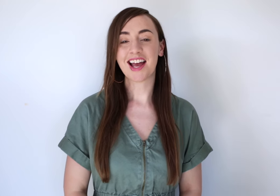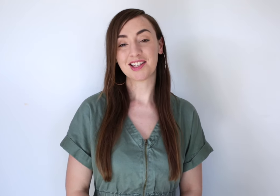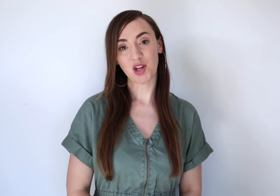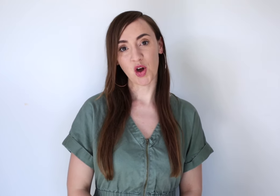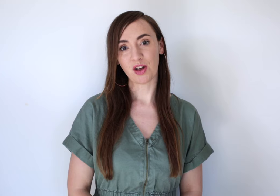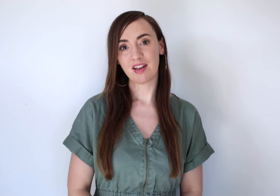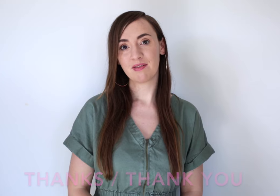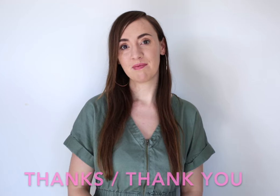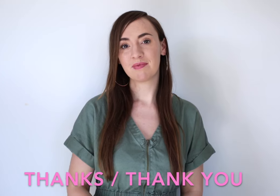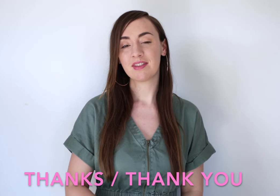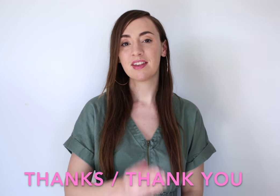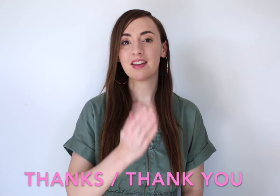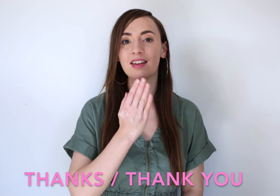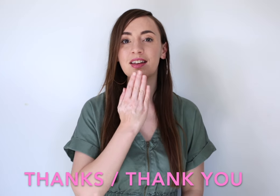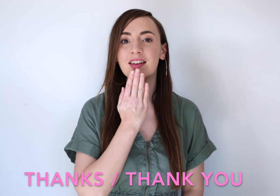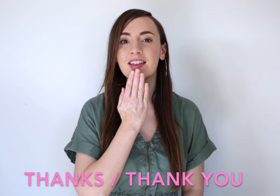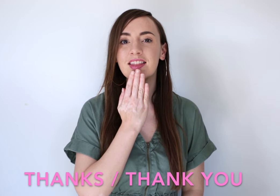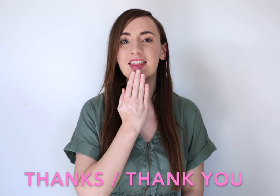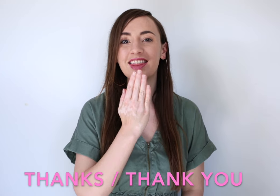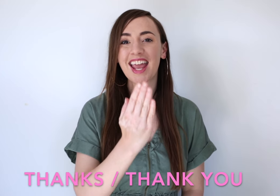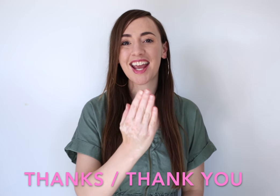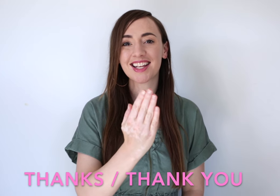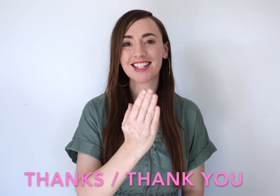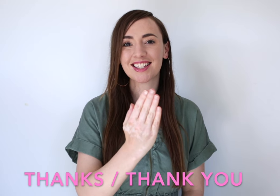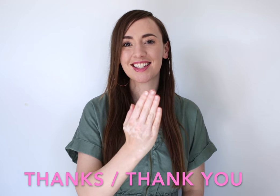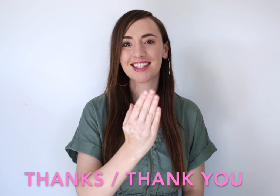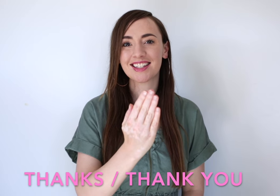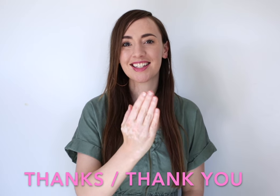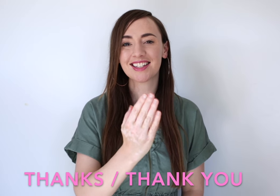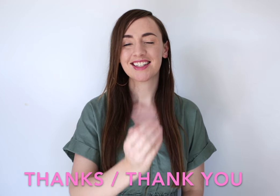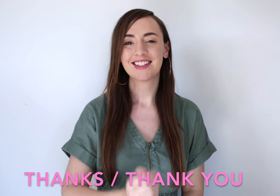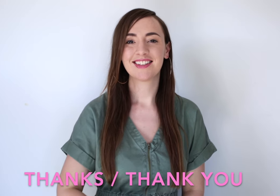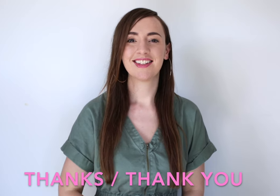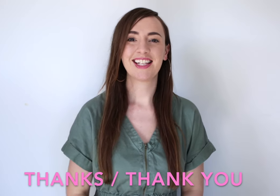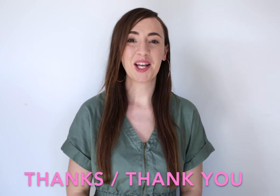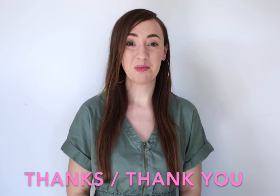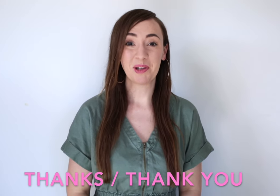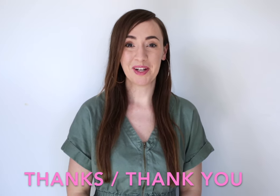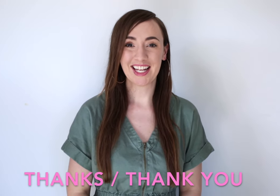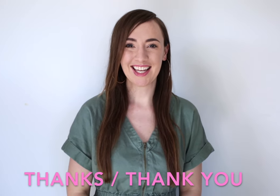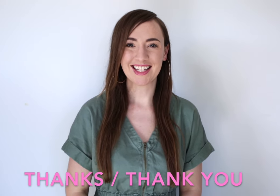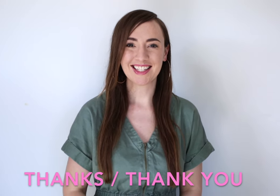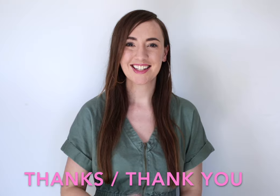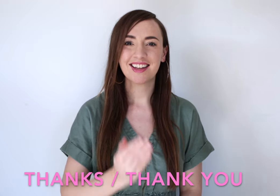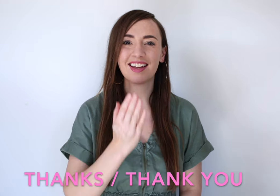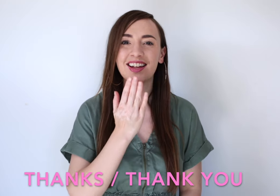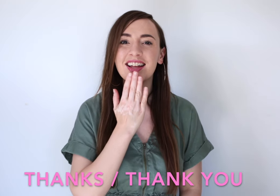that song. "Thanks" like you're blowing a kiss.